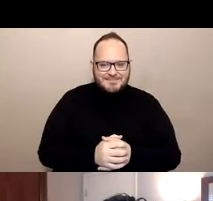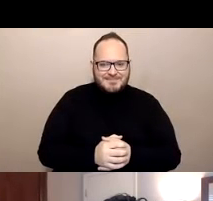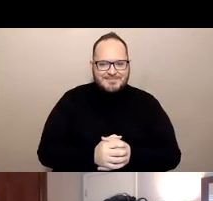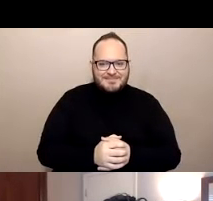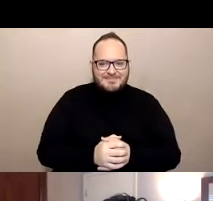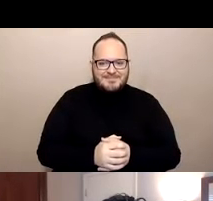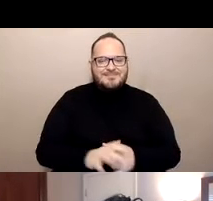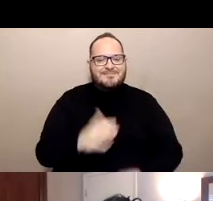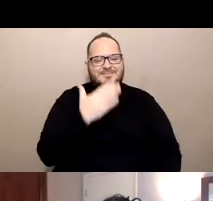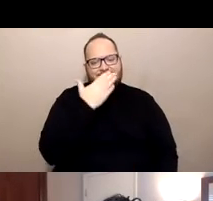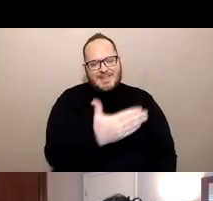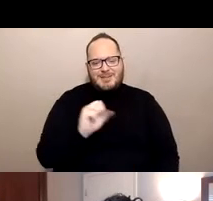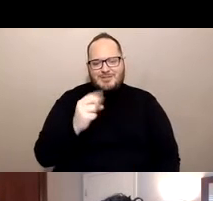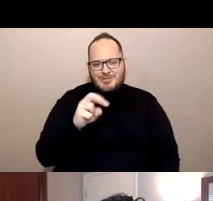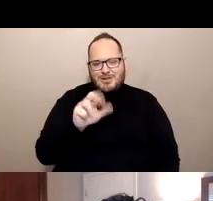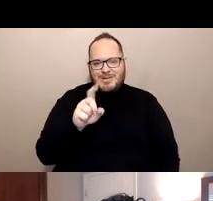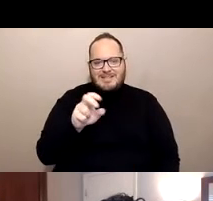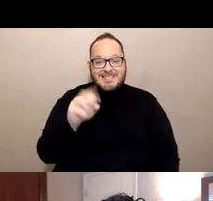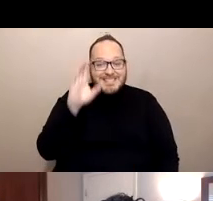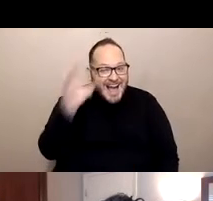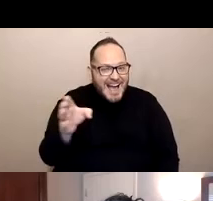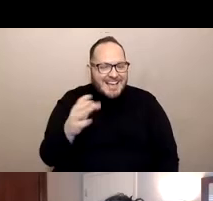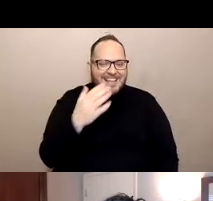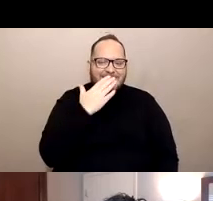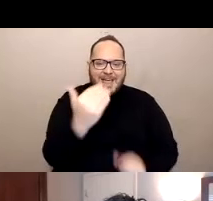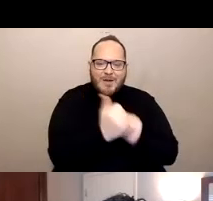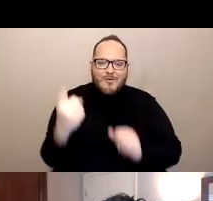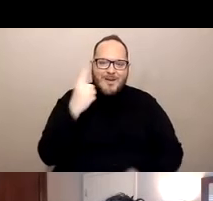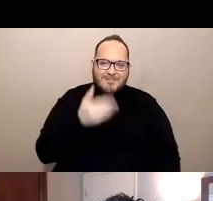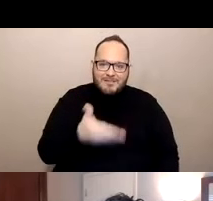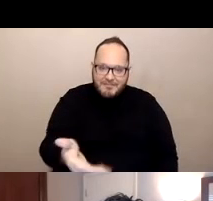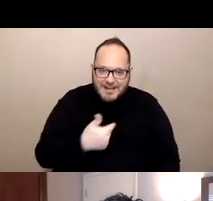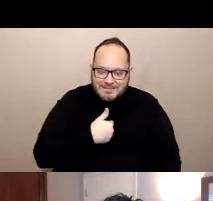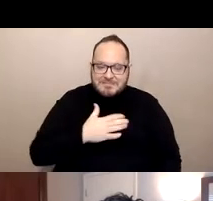Thank you, Sheraden. Hi, thanks everyone for having me. My name is Lisa Hooks